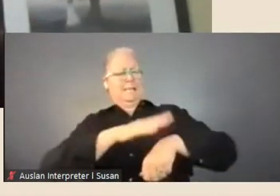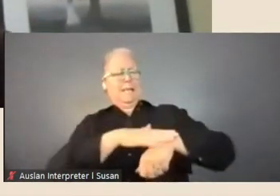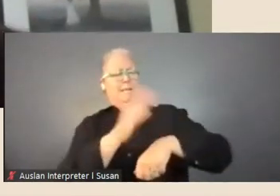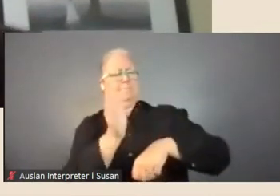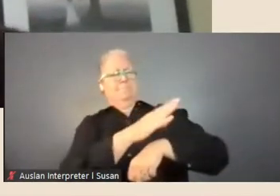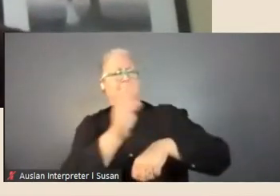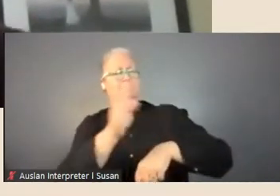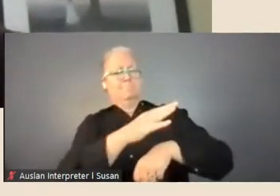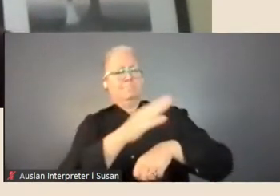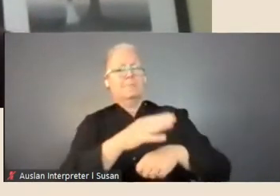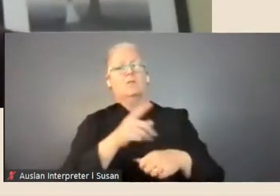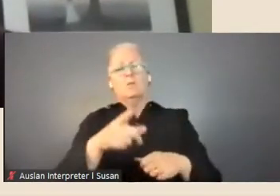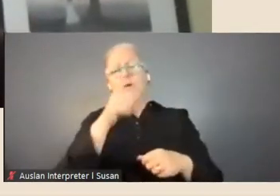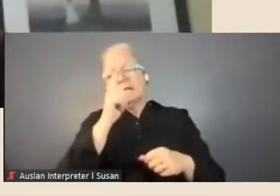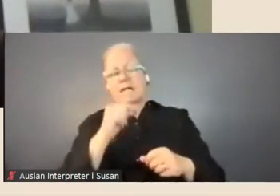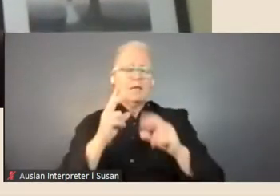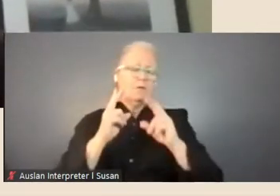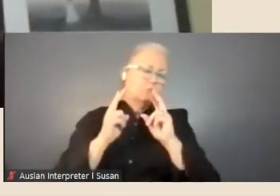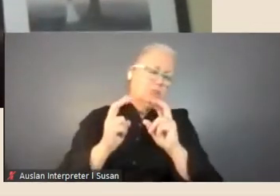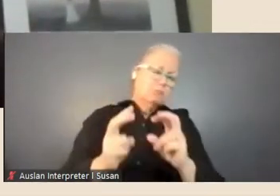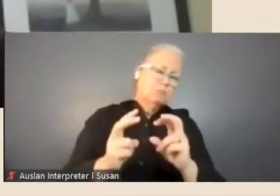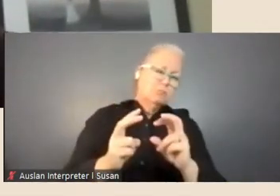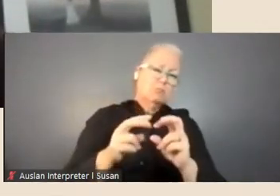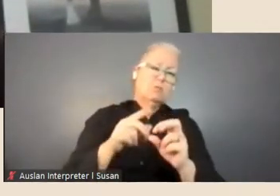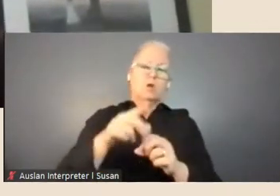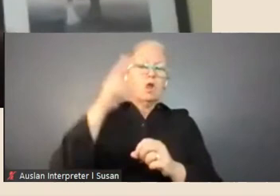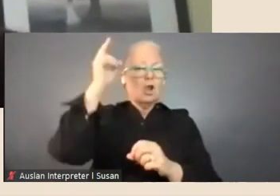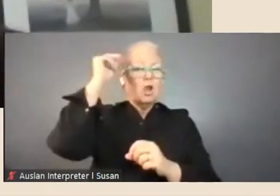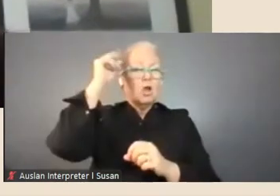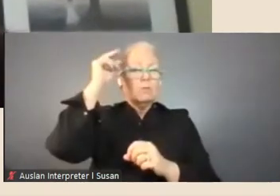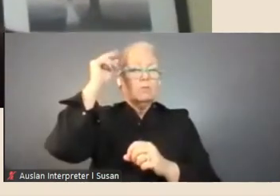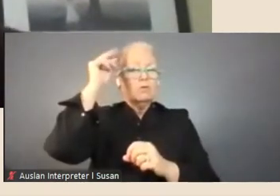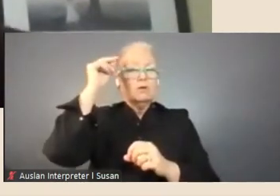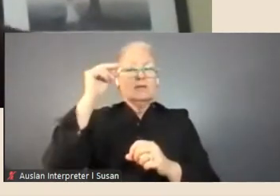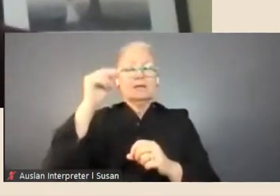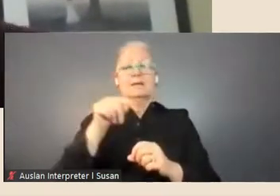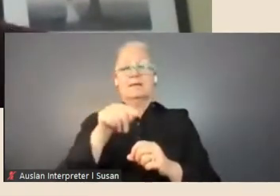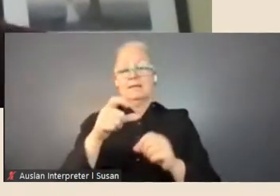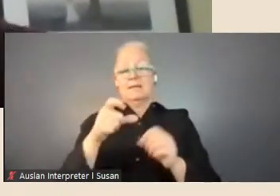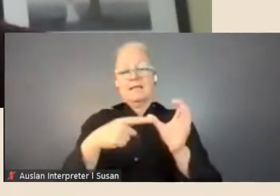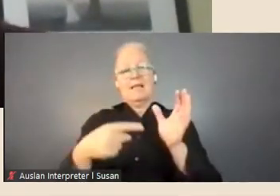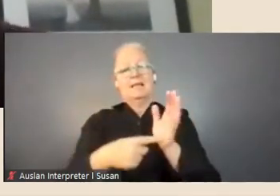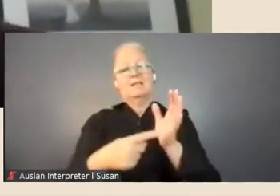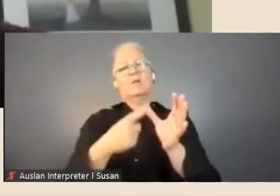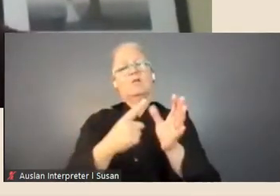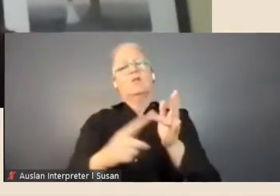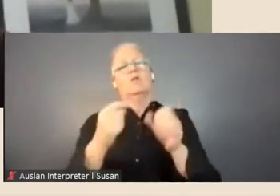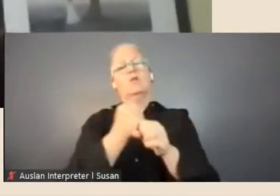just sort of using the library catalogue to sort of zero in on on those particular themes or